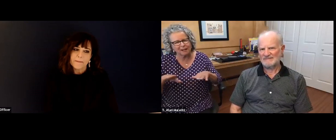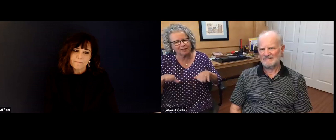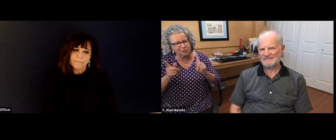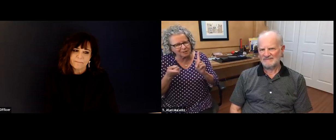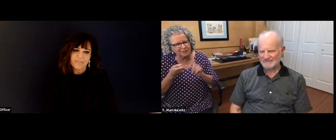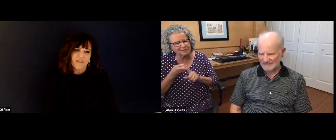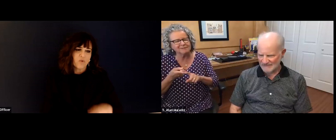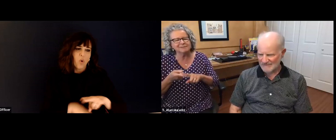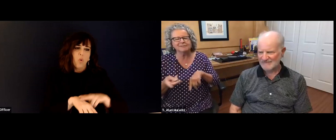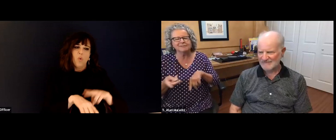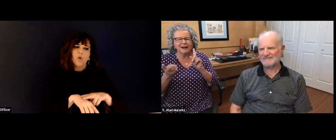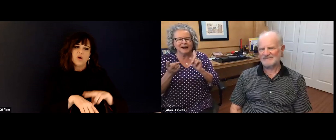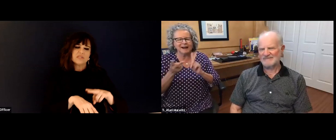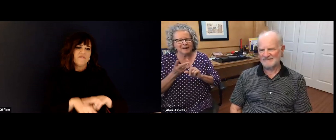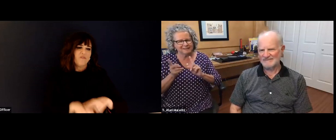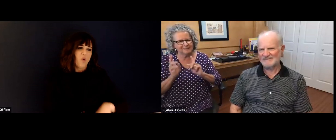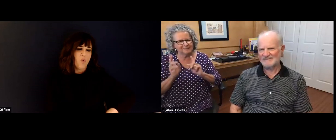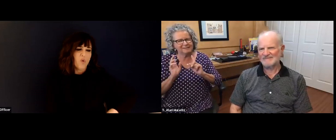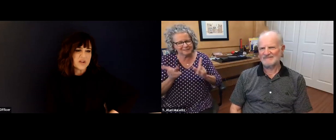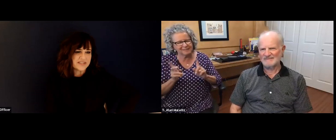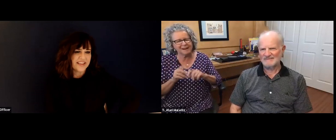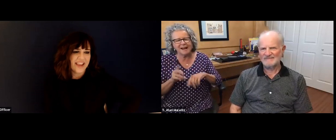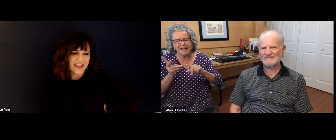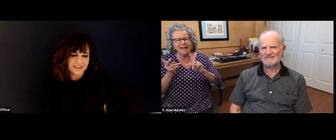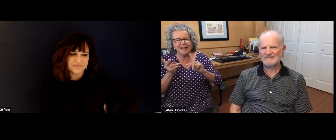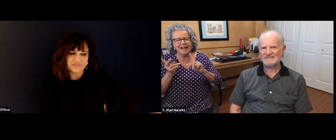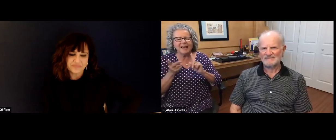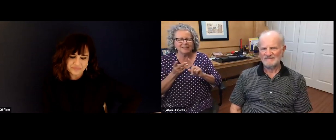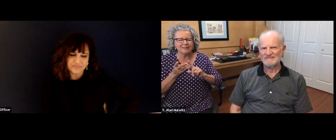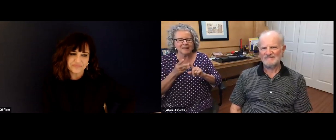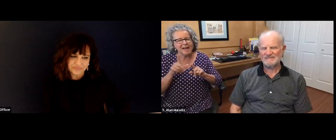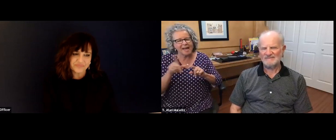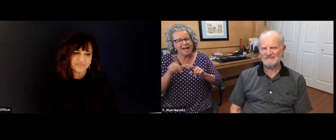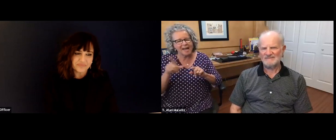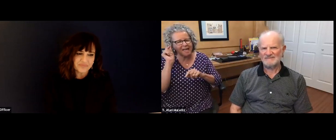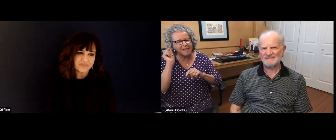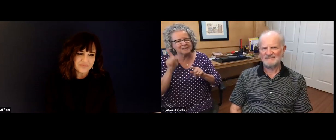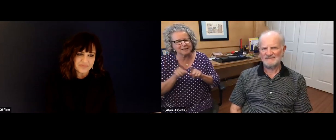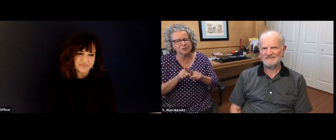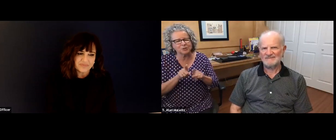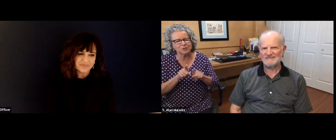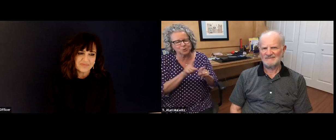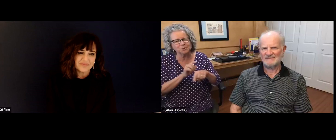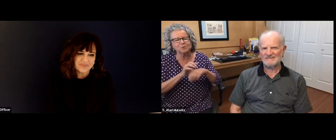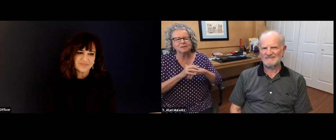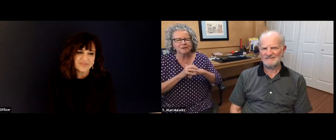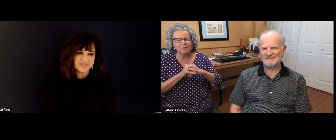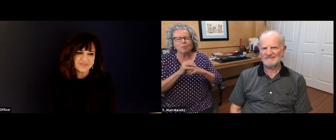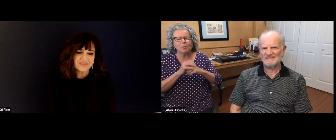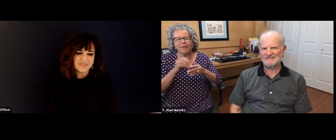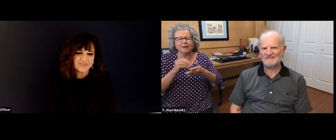does the same. I think, you know, the toughest times, obviously, were when our children were younger, that's